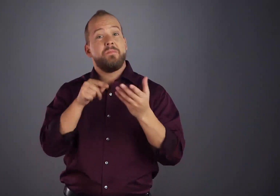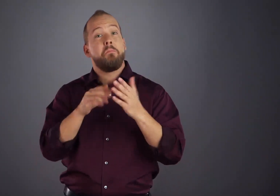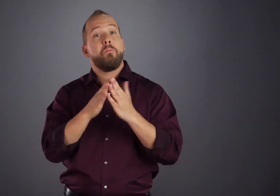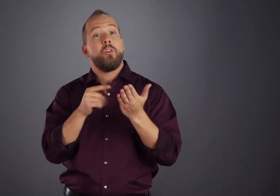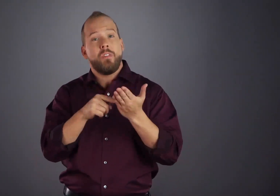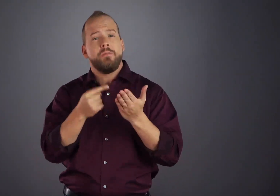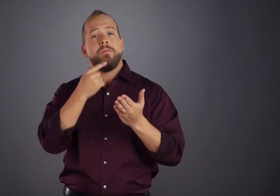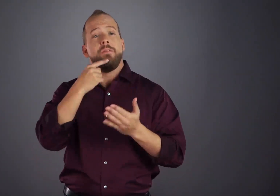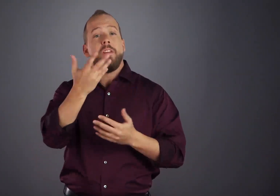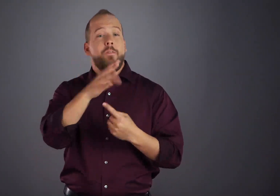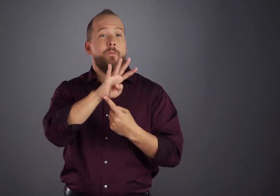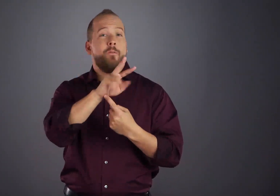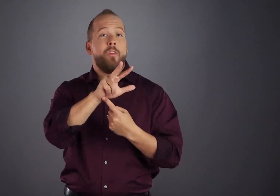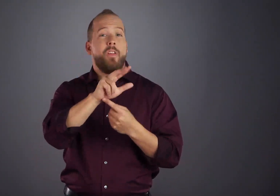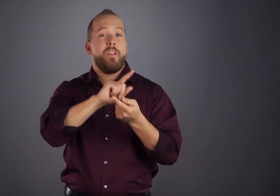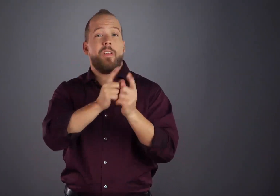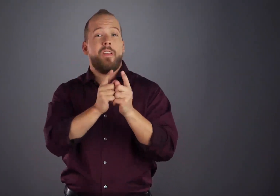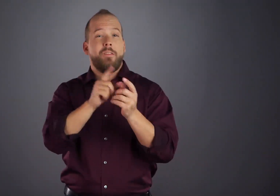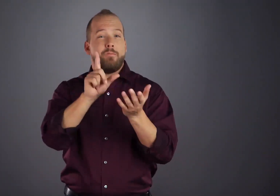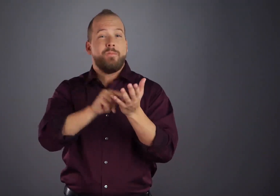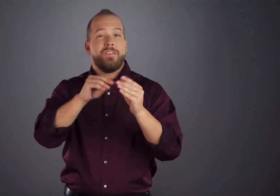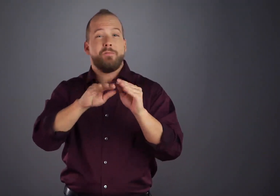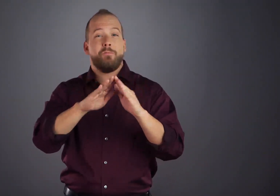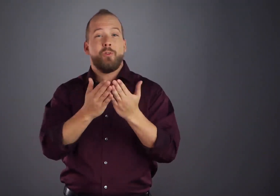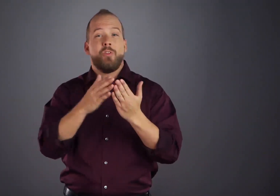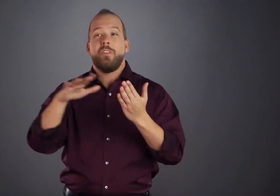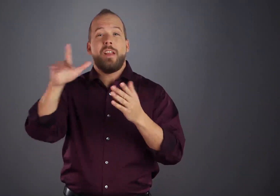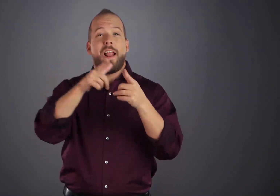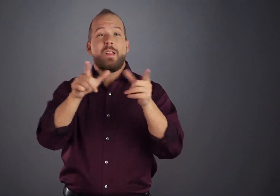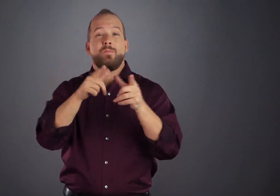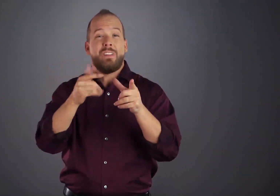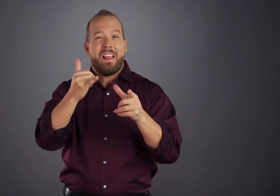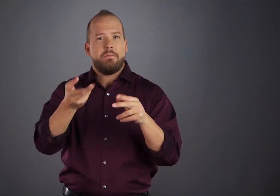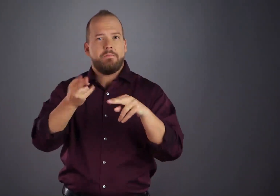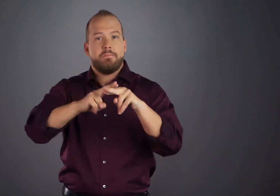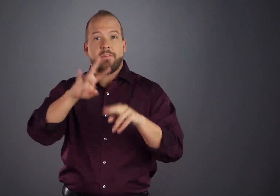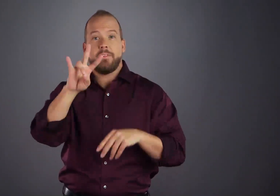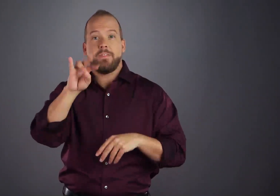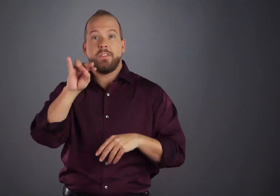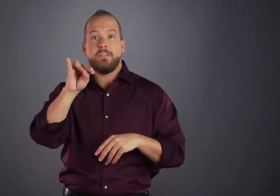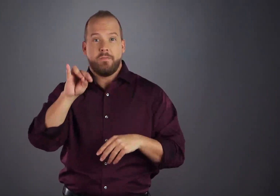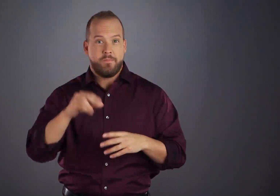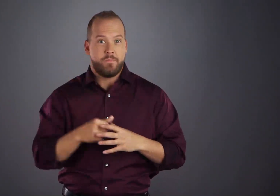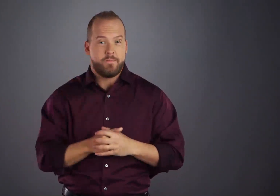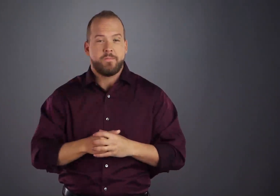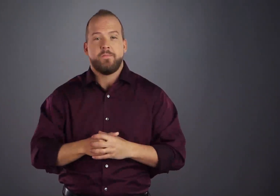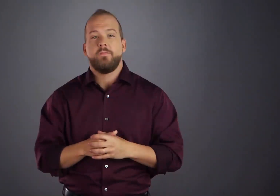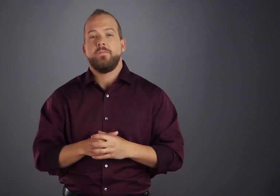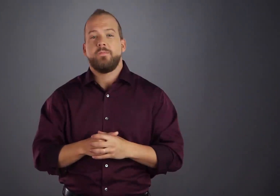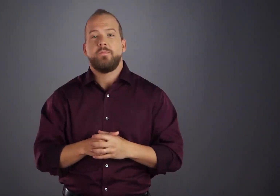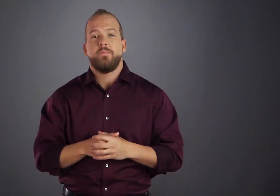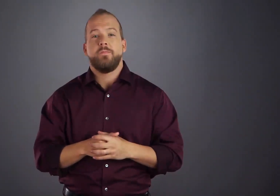In 2017, "Alcoholics Anonymous" is in seventy languages.